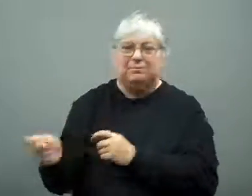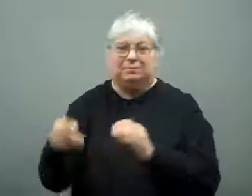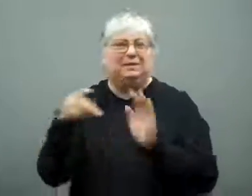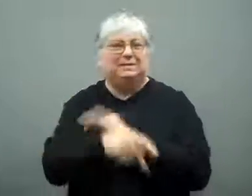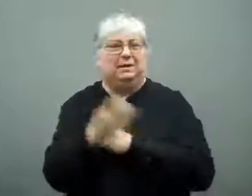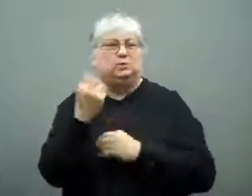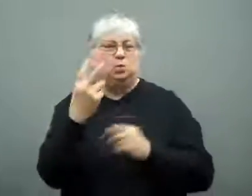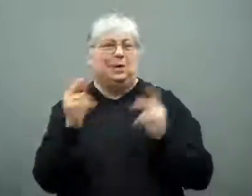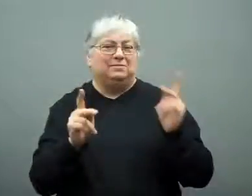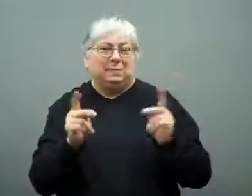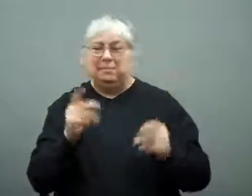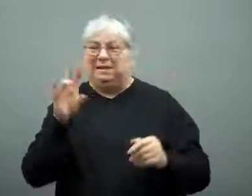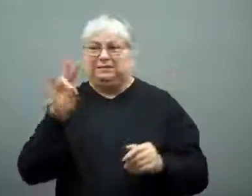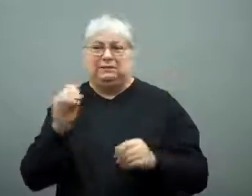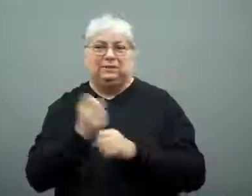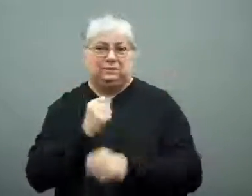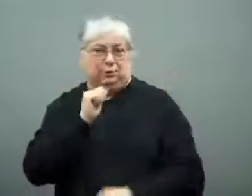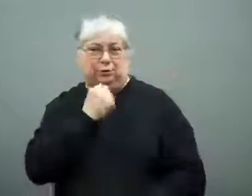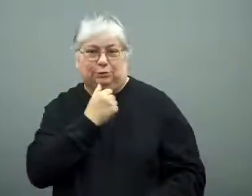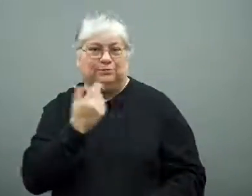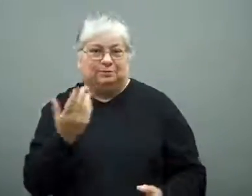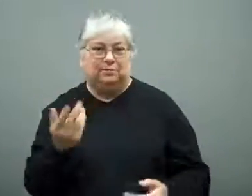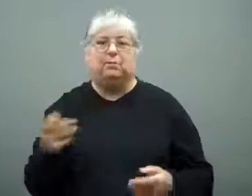and killed 12 people and injured 70 others.